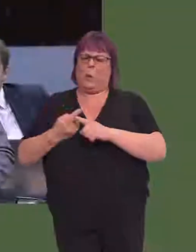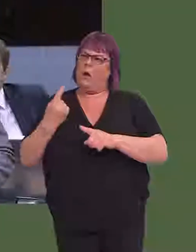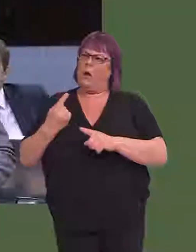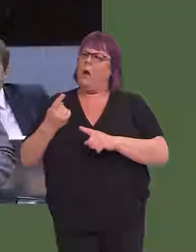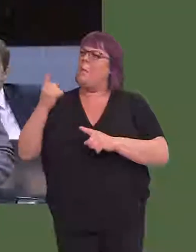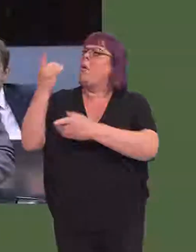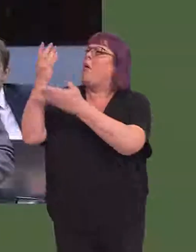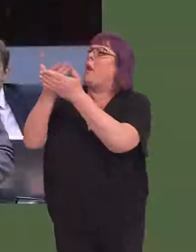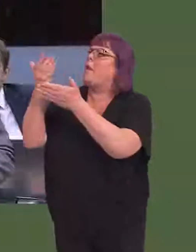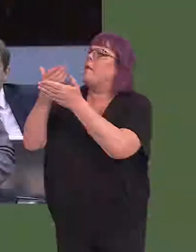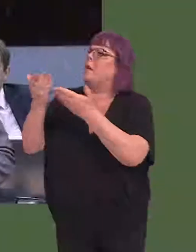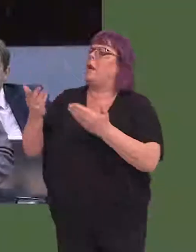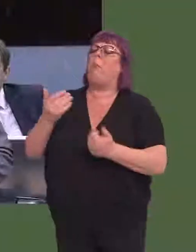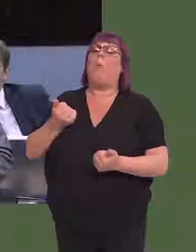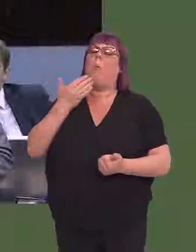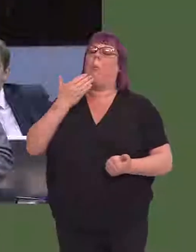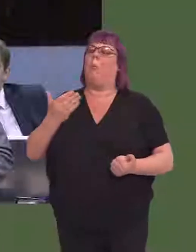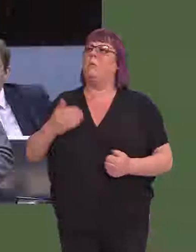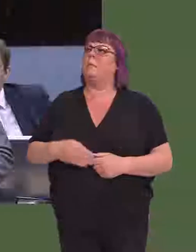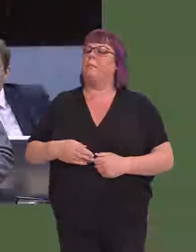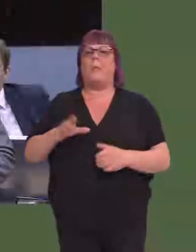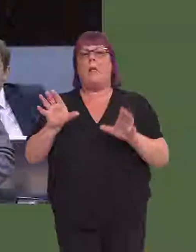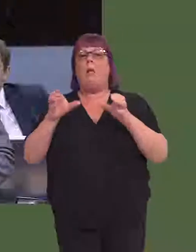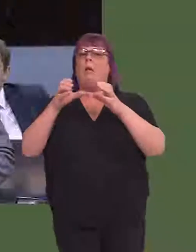years, but I'm glad of the clarification you've given.